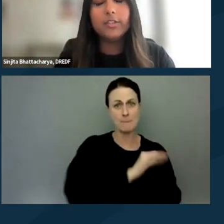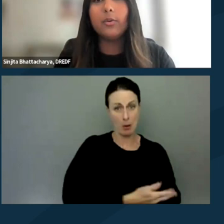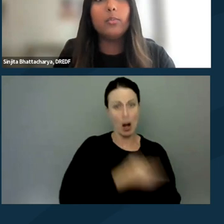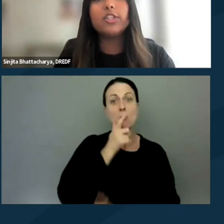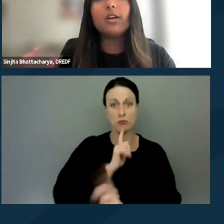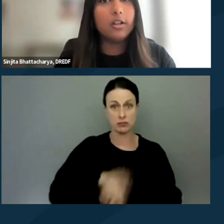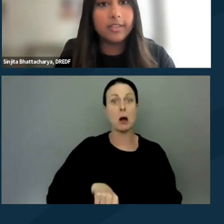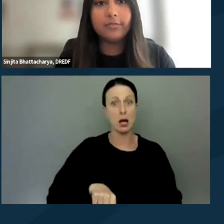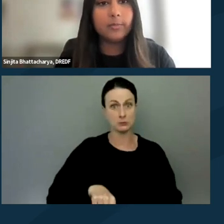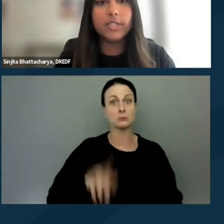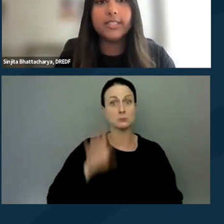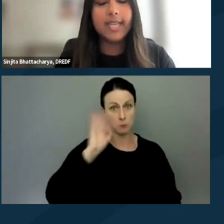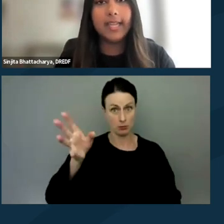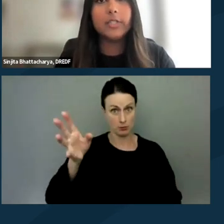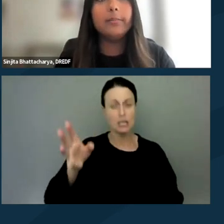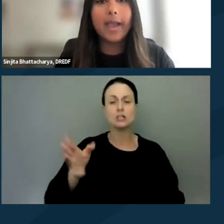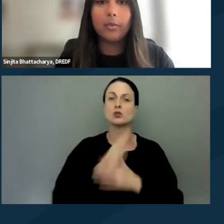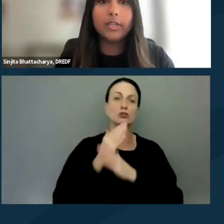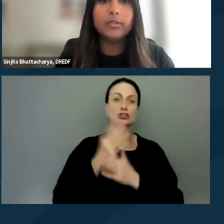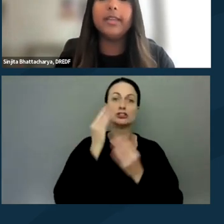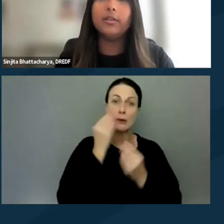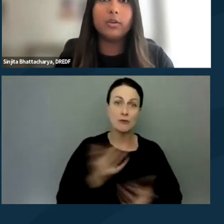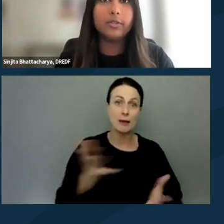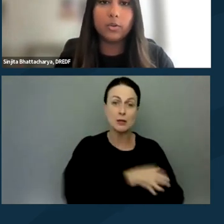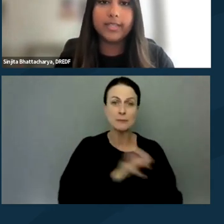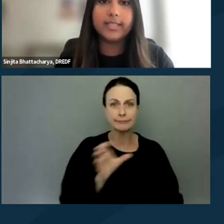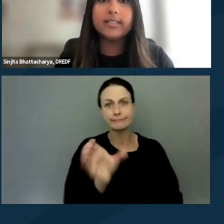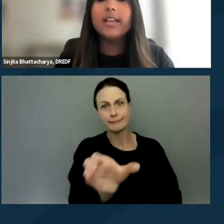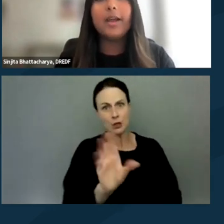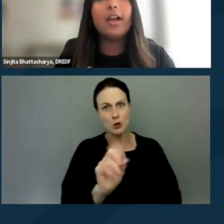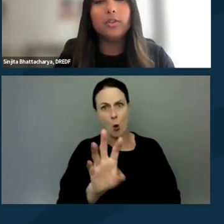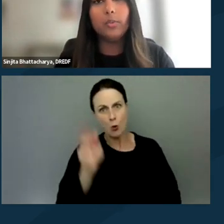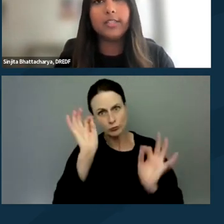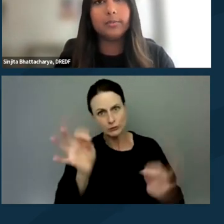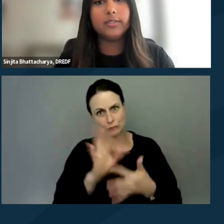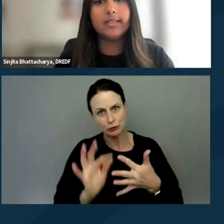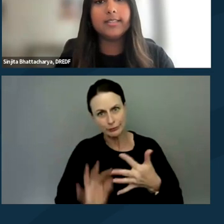So we share all of the information today to empower you to make informed choices about how you want to protest